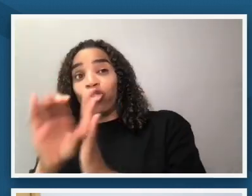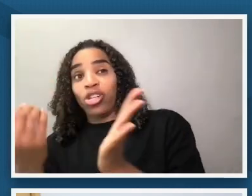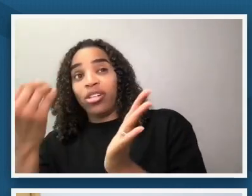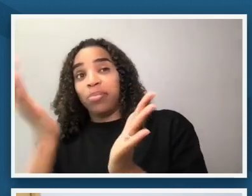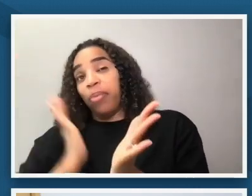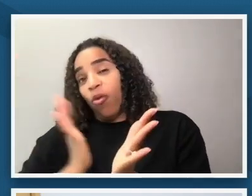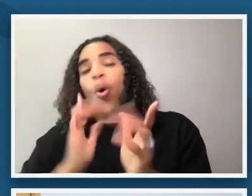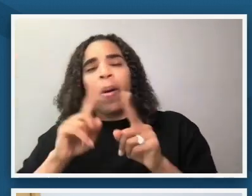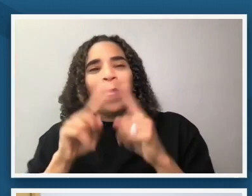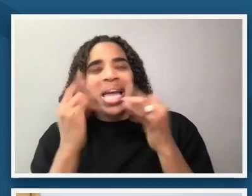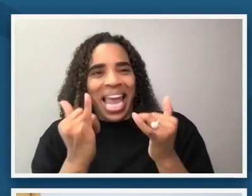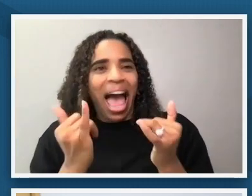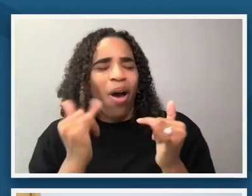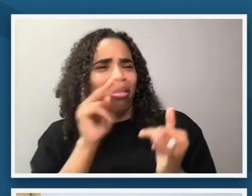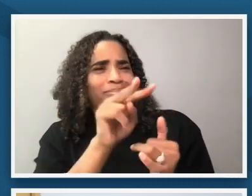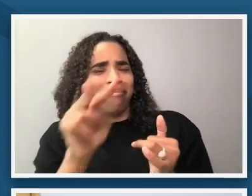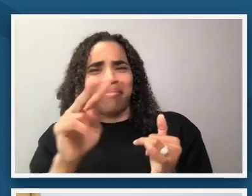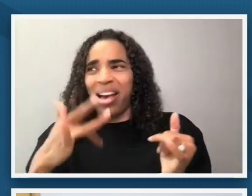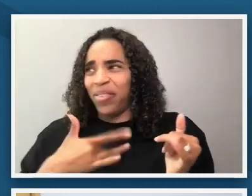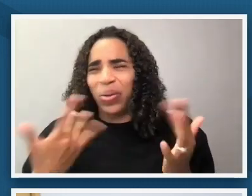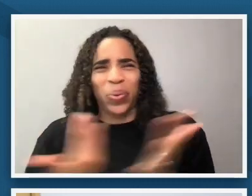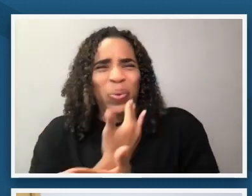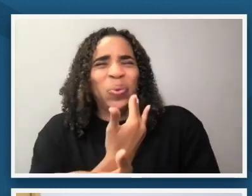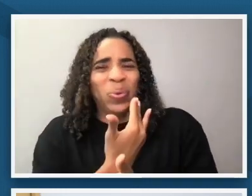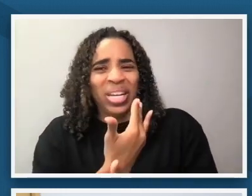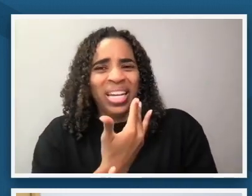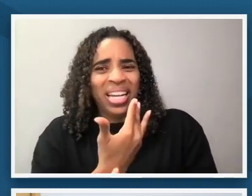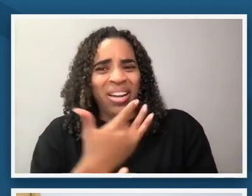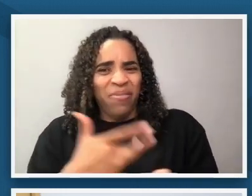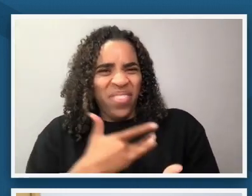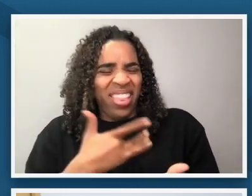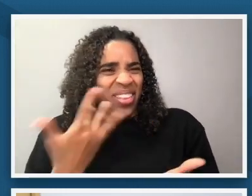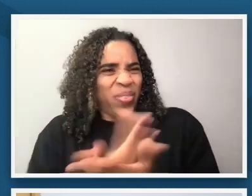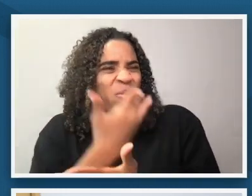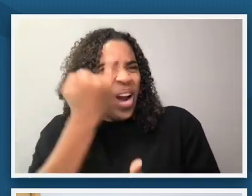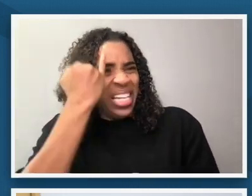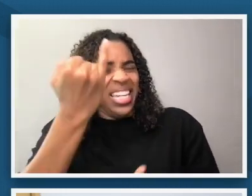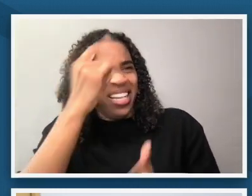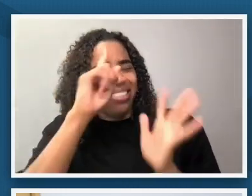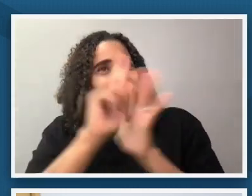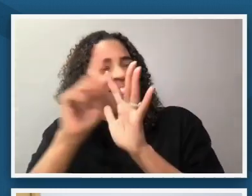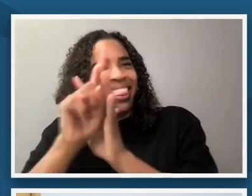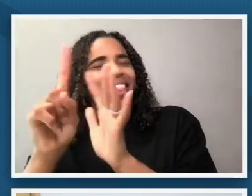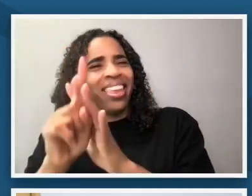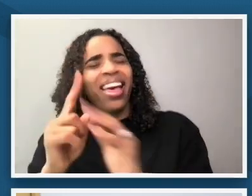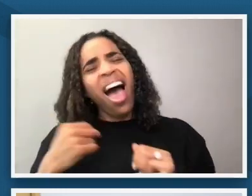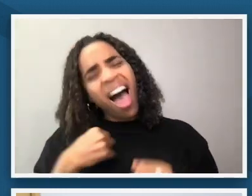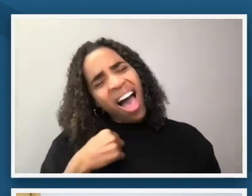with you all our participants and